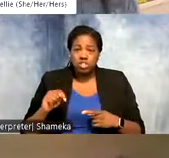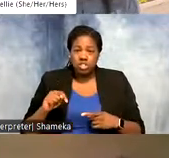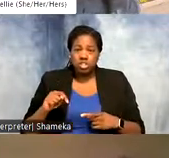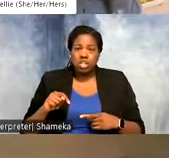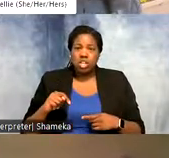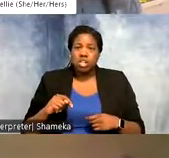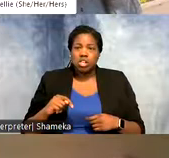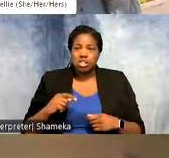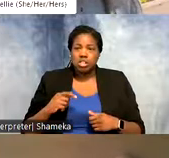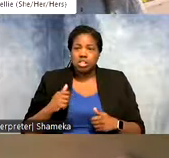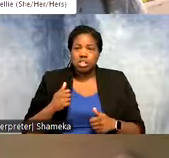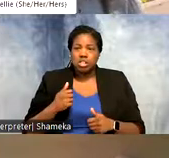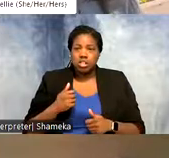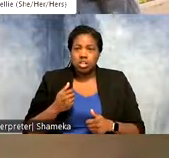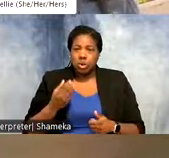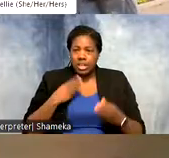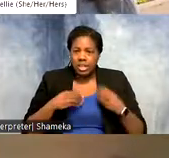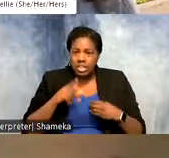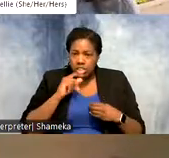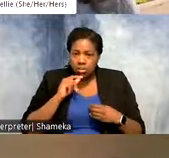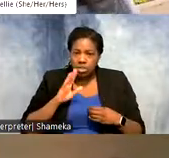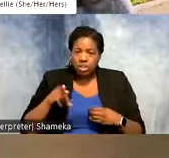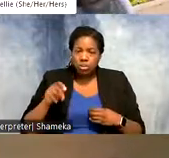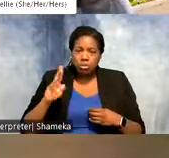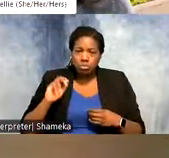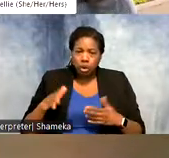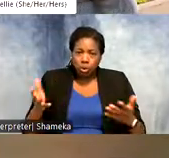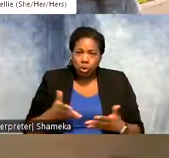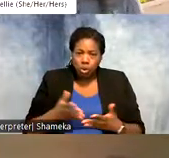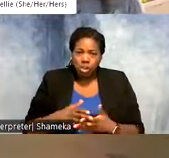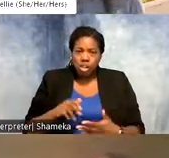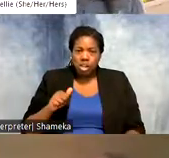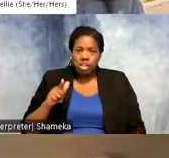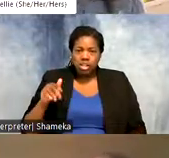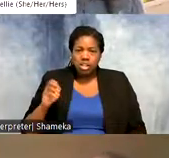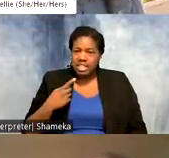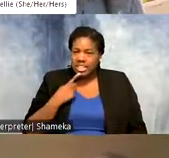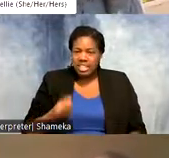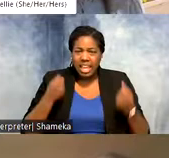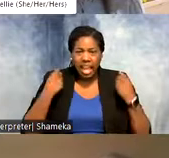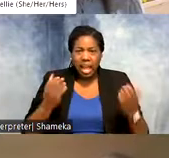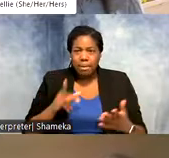"What eats birds? What are their prey?" Ellie said "How many birds migrate and how often do they